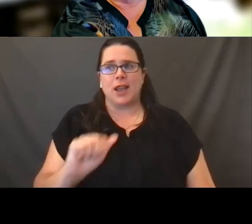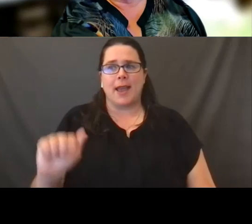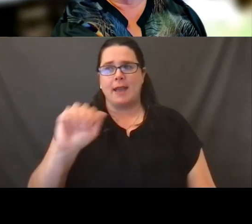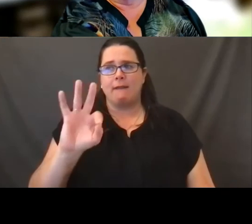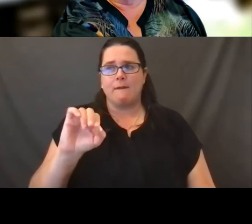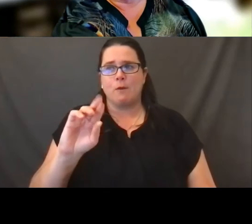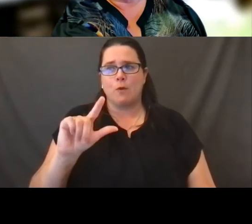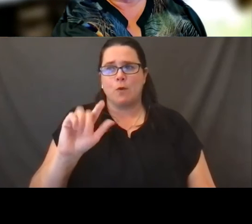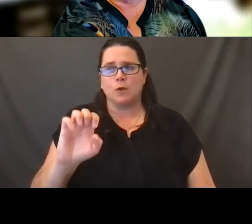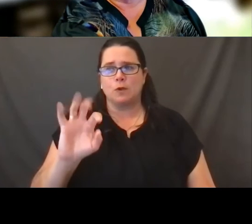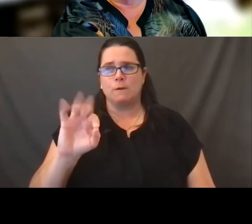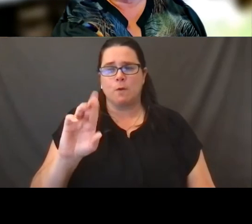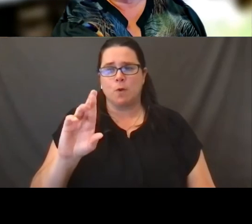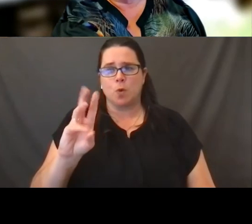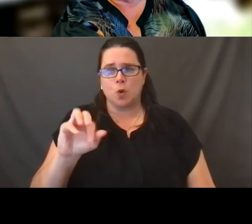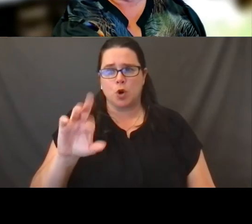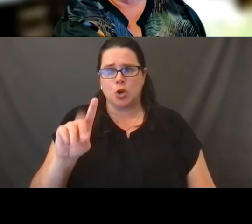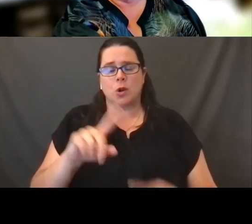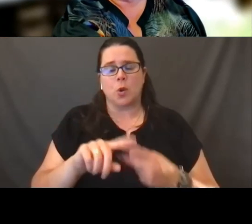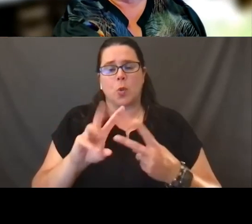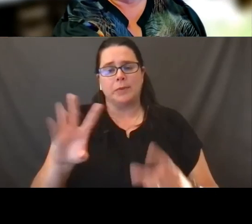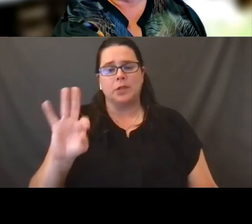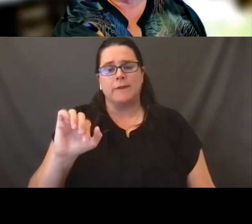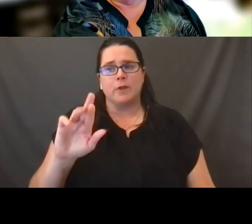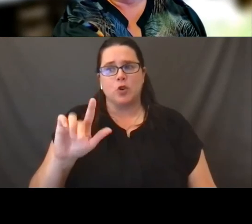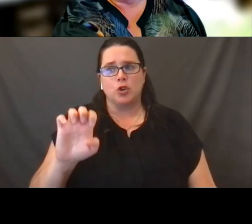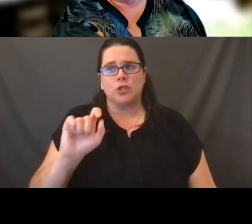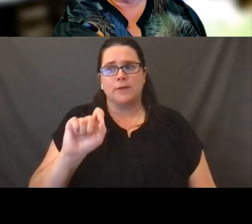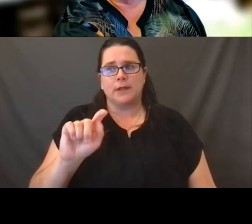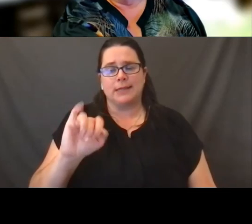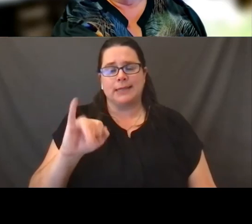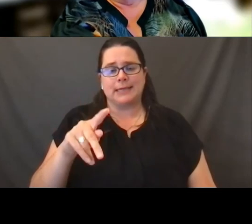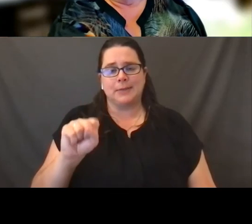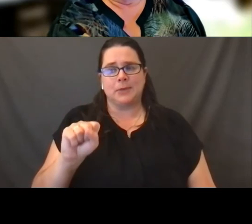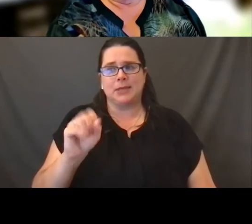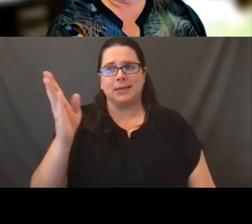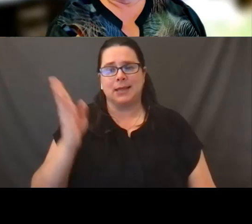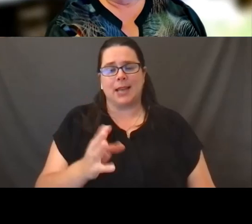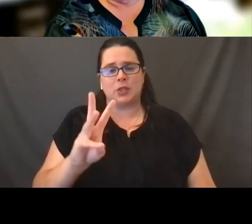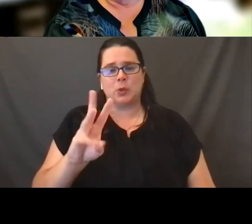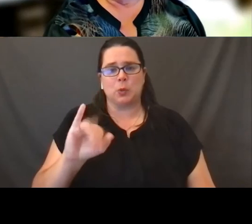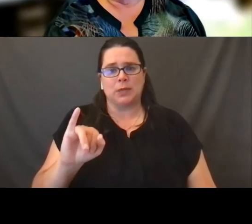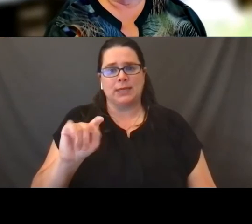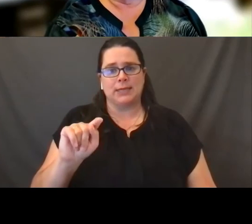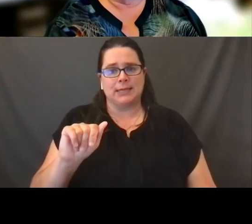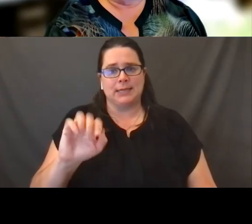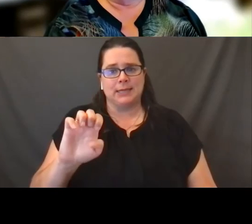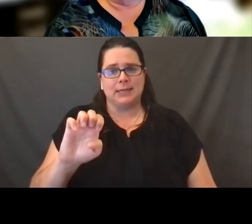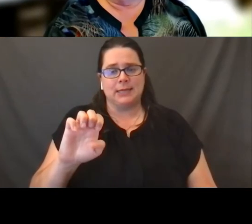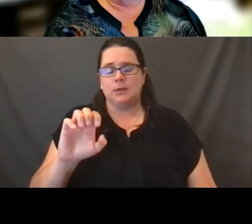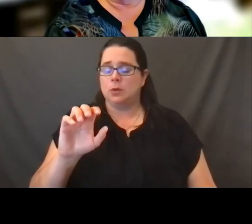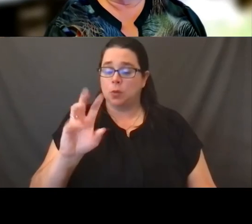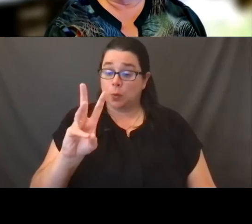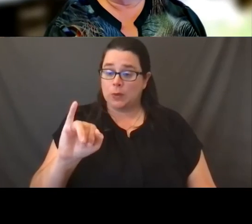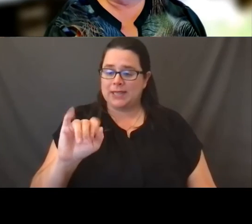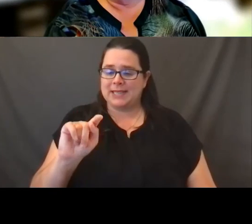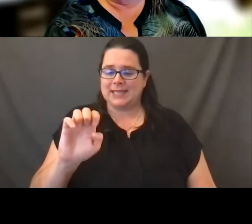Our website is forge.tips/witeach. And we really wanna thank you all for coming